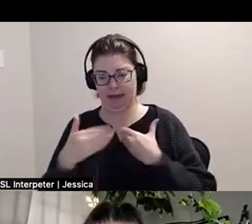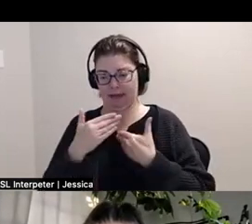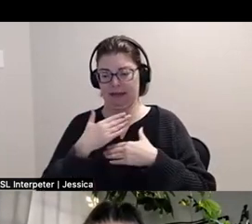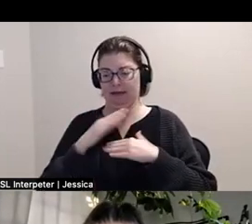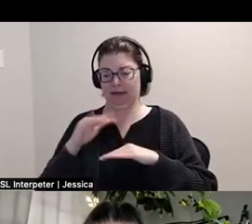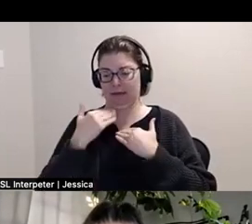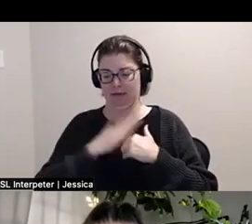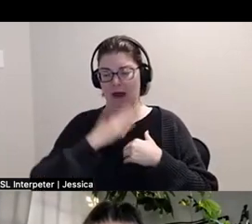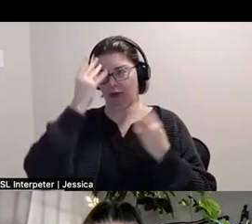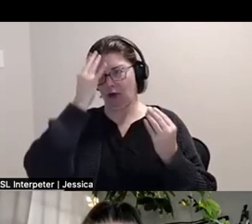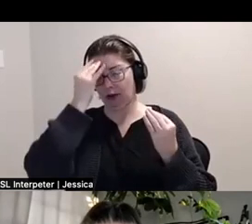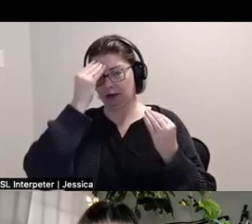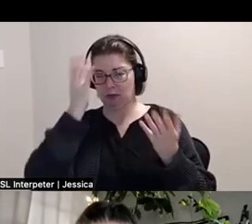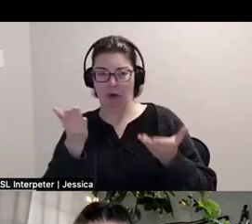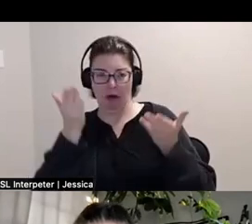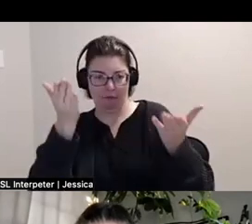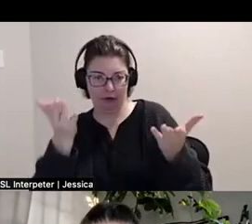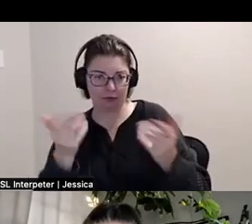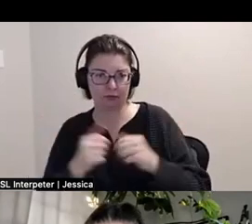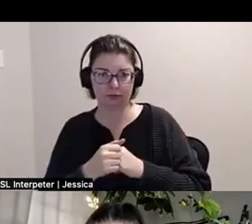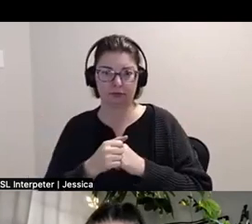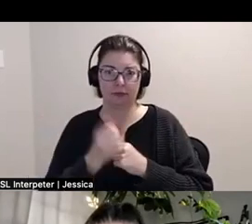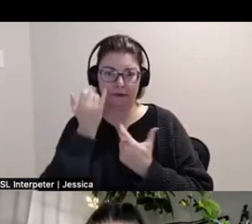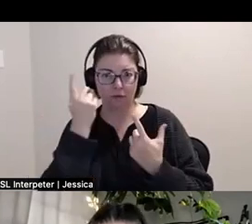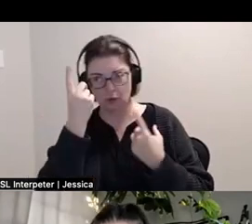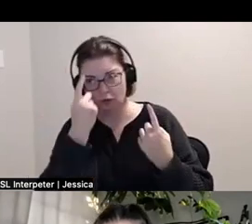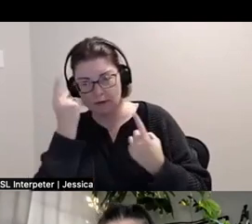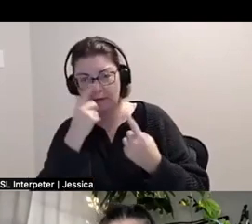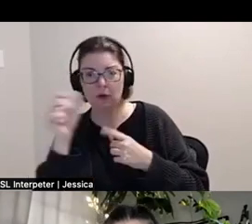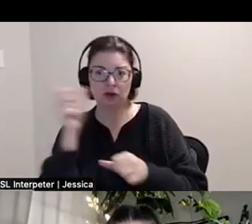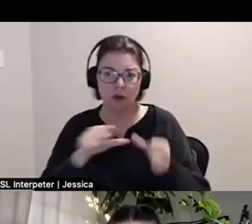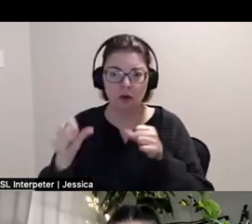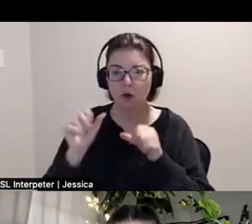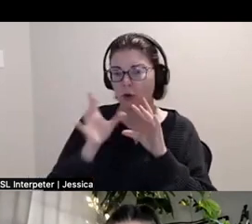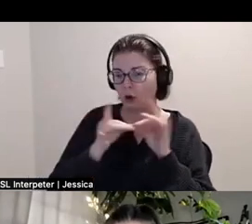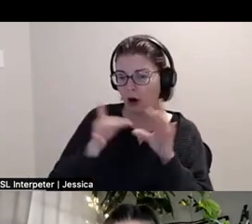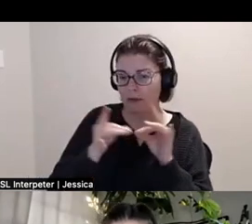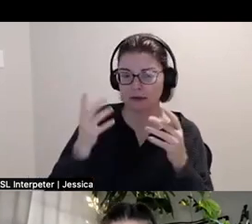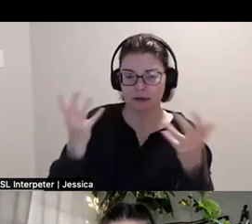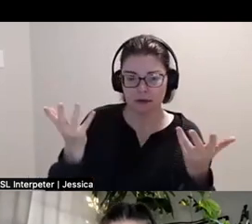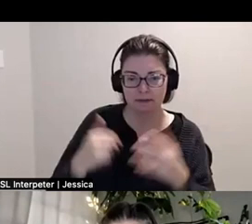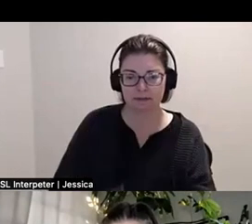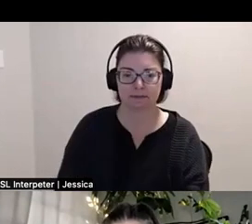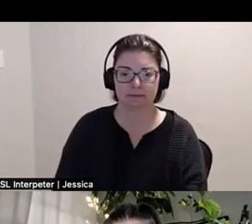if any of you have questions for each other or comments or, you know?